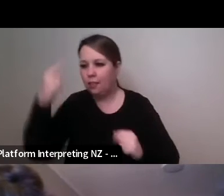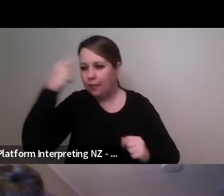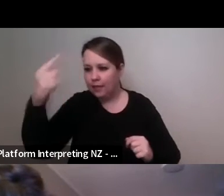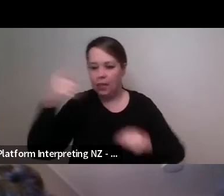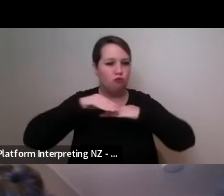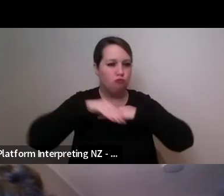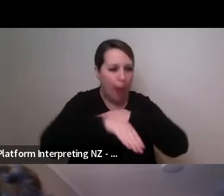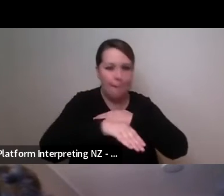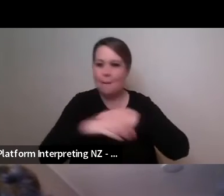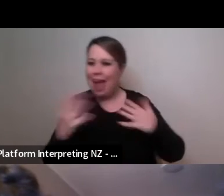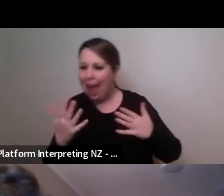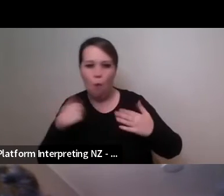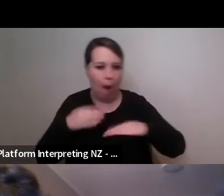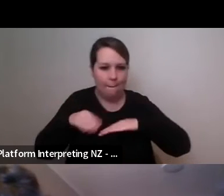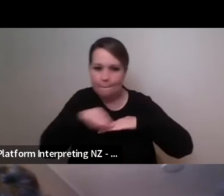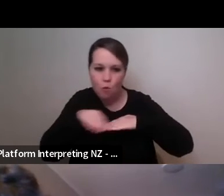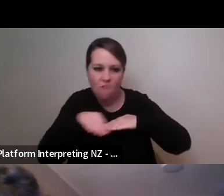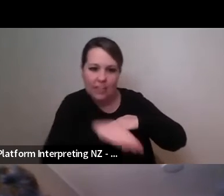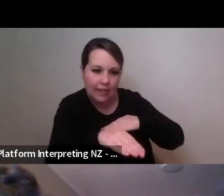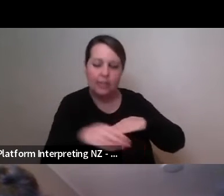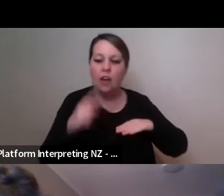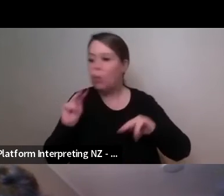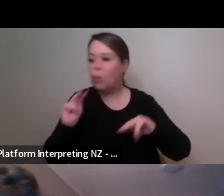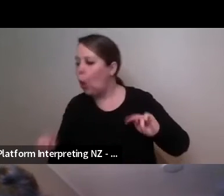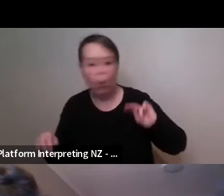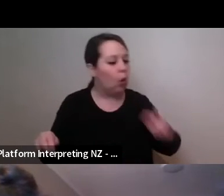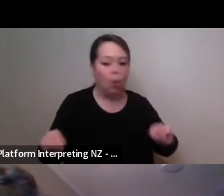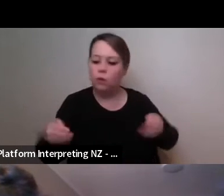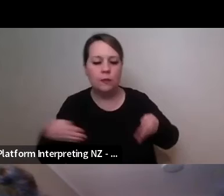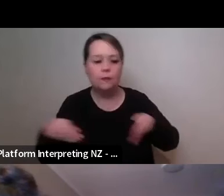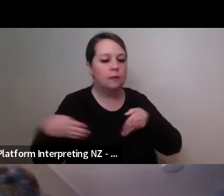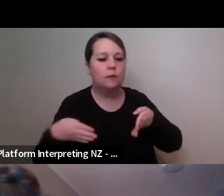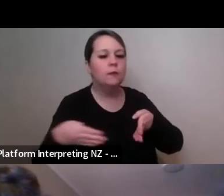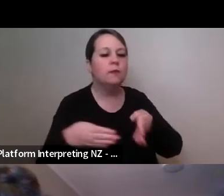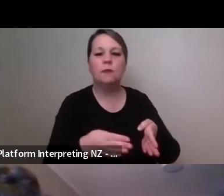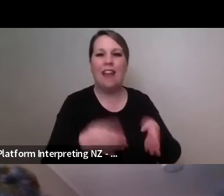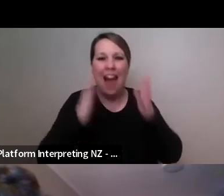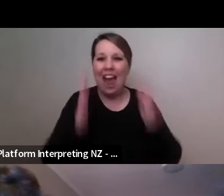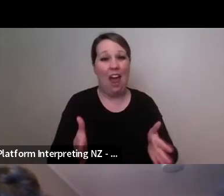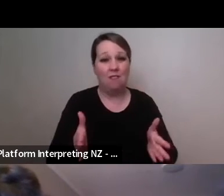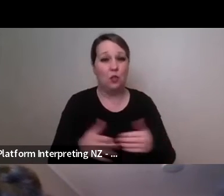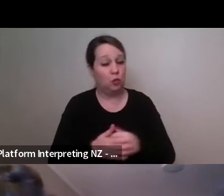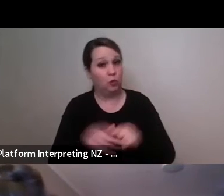um so I'm just asking Marc, are those things sort of like